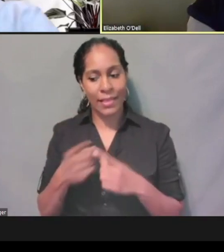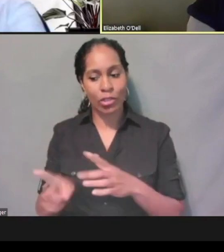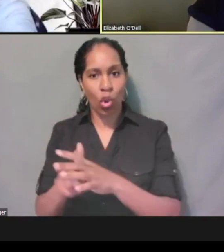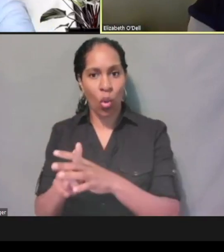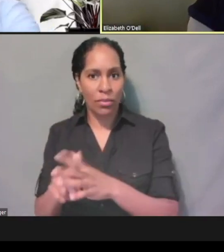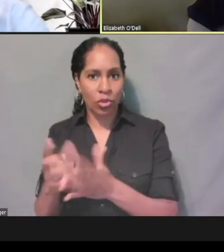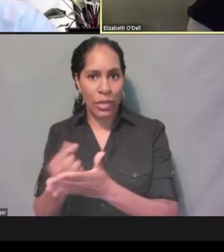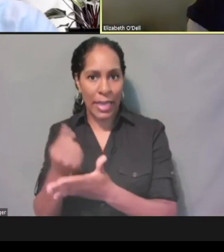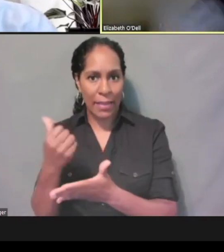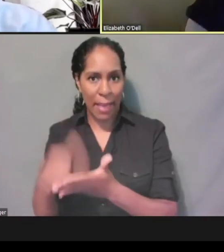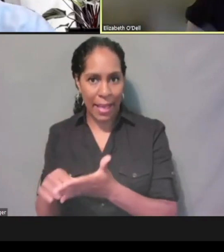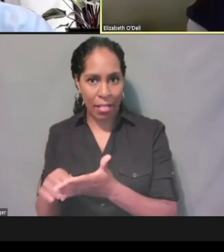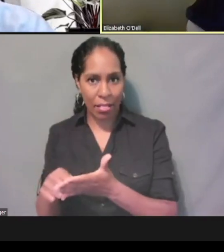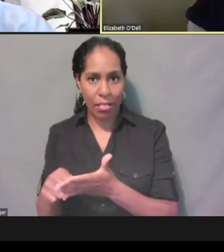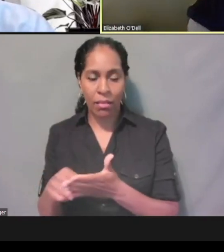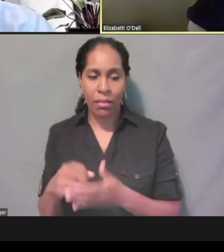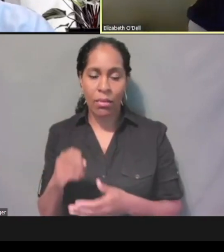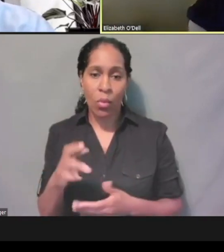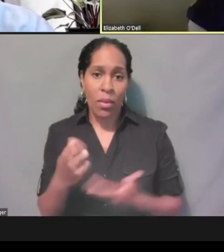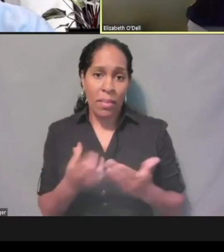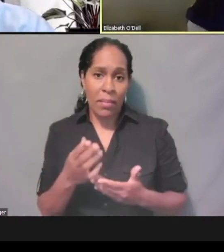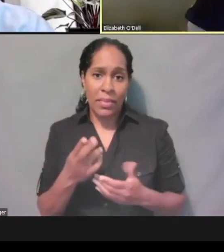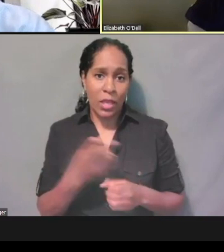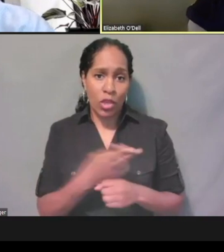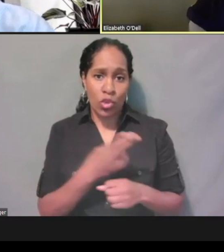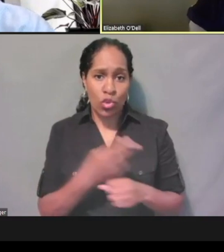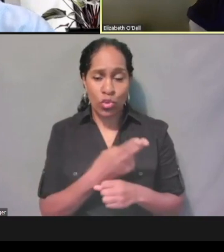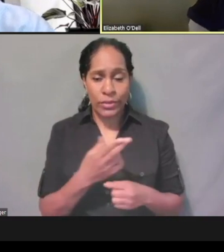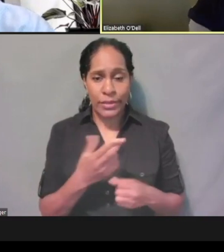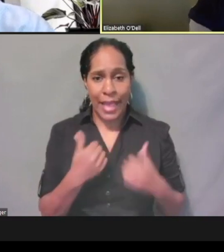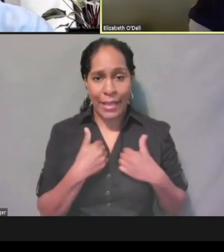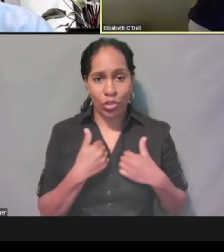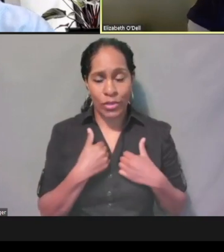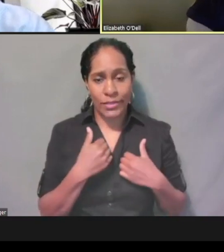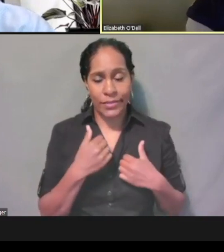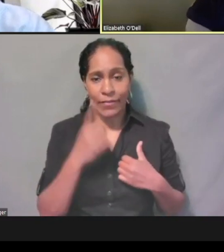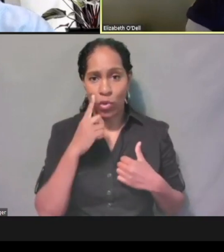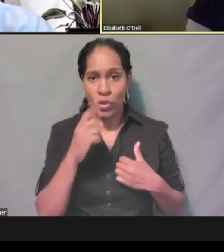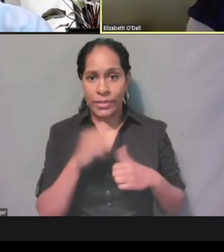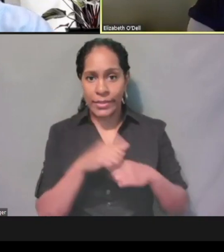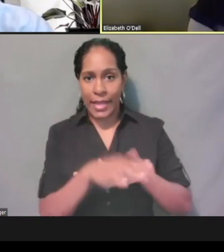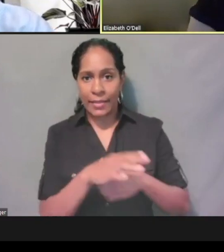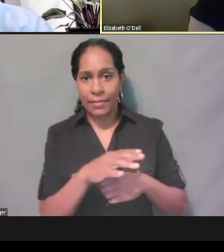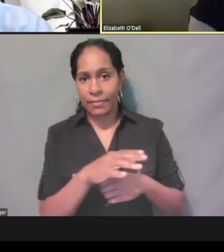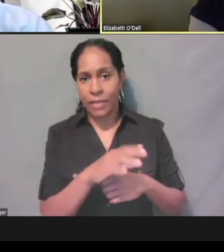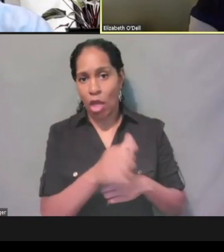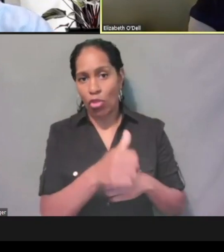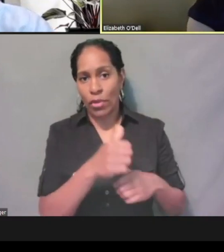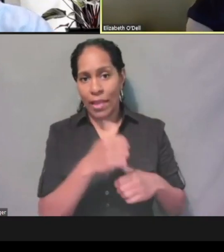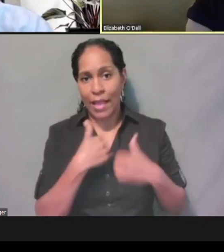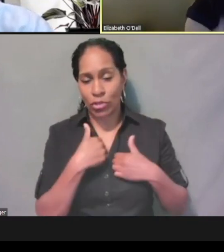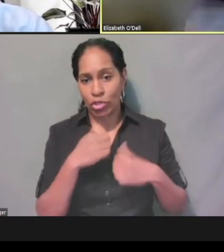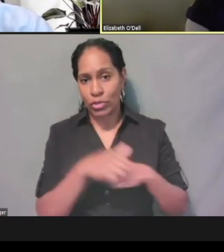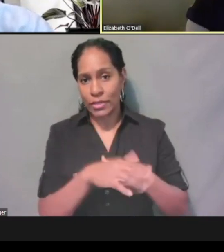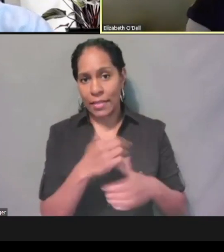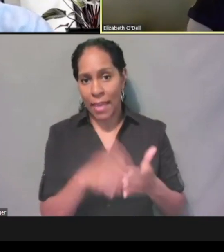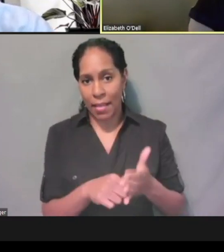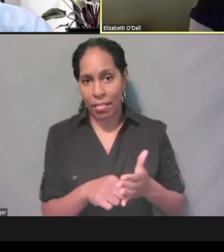or they may have use a address for someone else just for their mail to go to. And we have consumers, beneficiaries